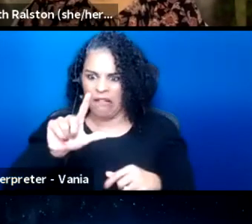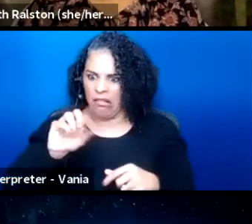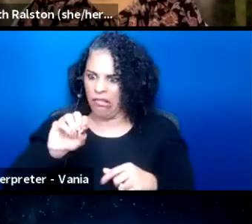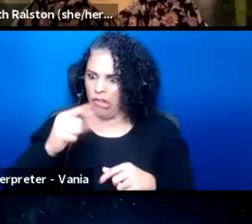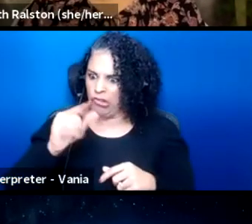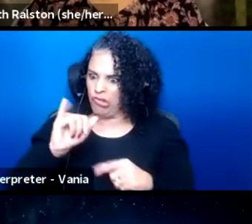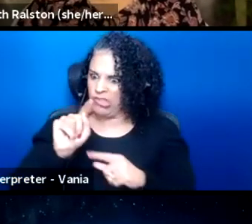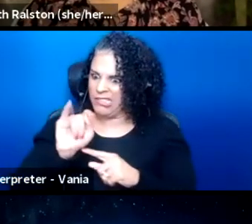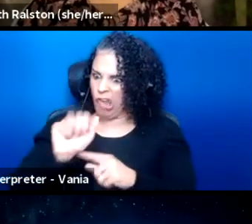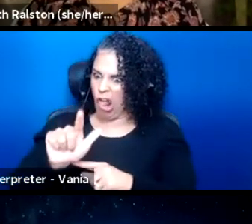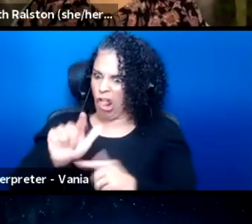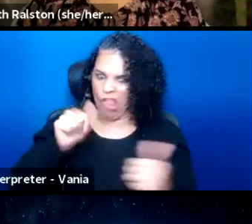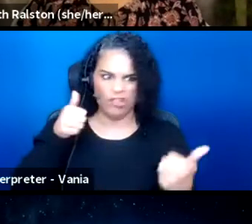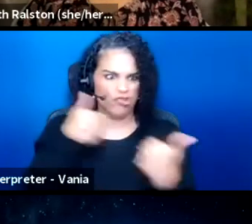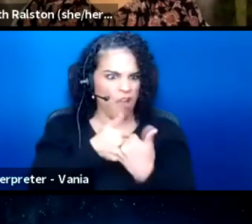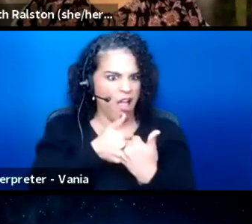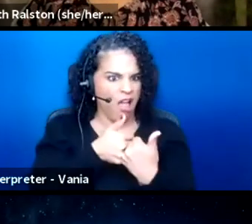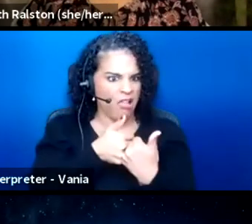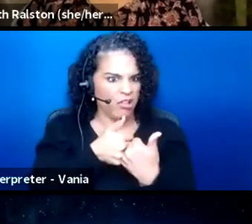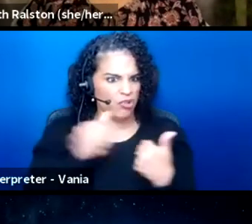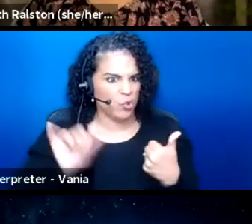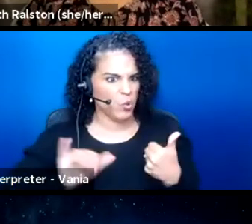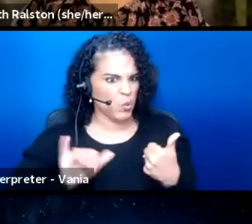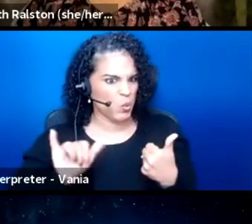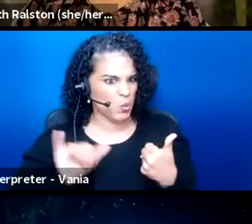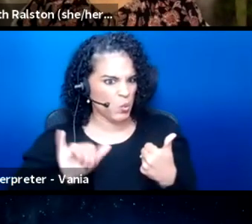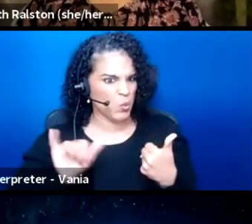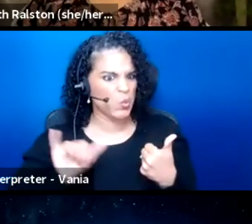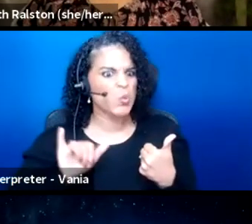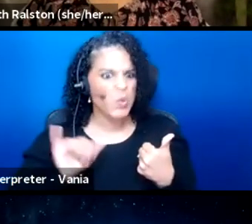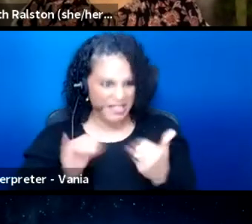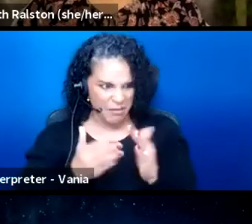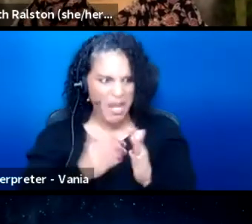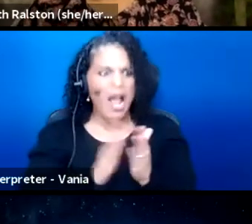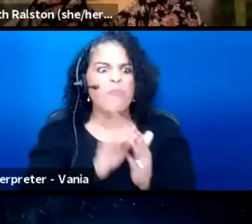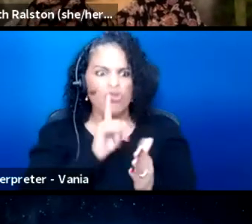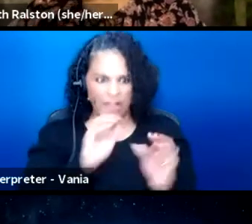and it's becoming really clear that there are certain things